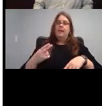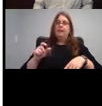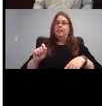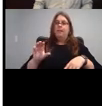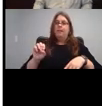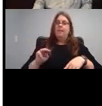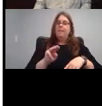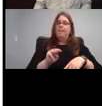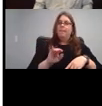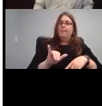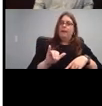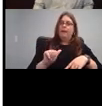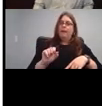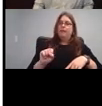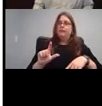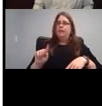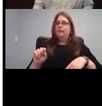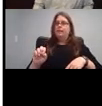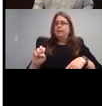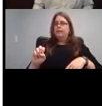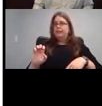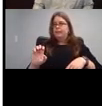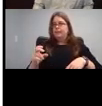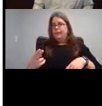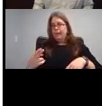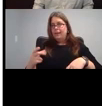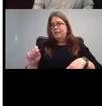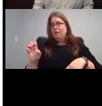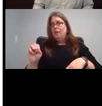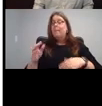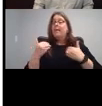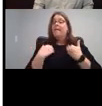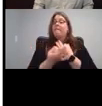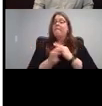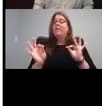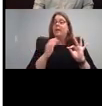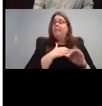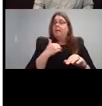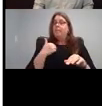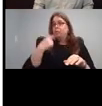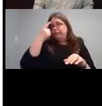memberships for kids for the month of April 2020. If you email their address over here,